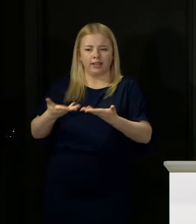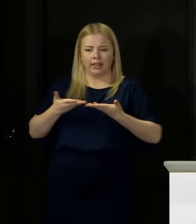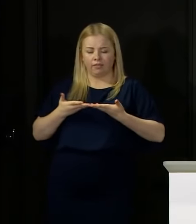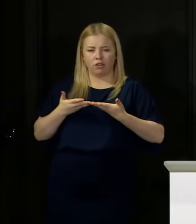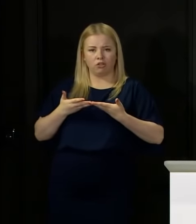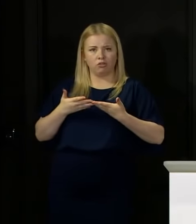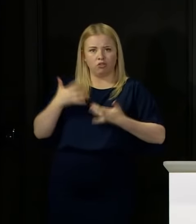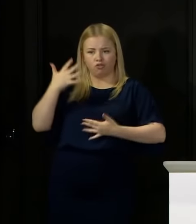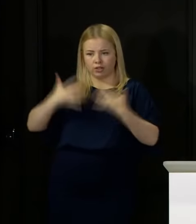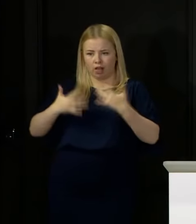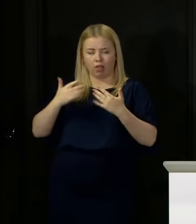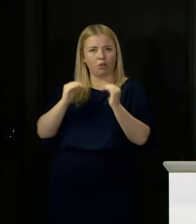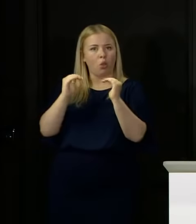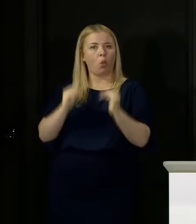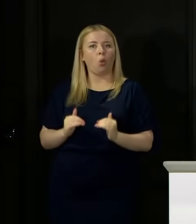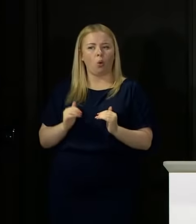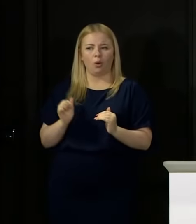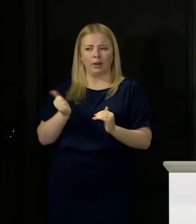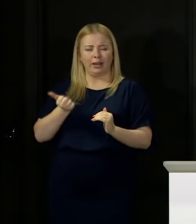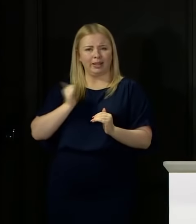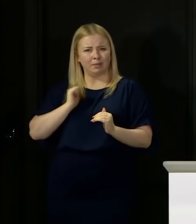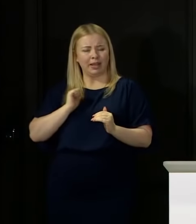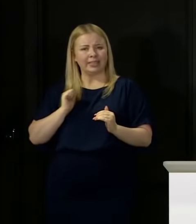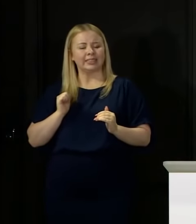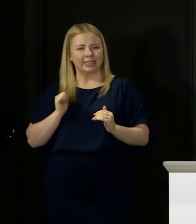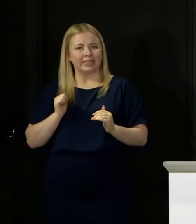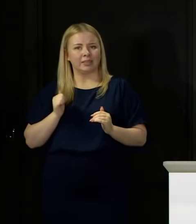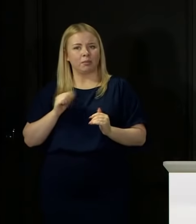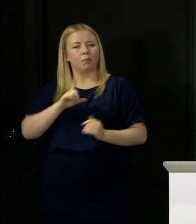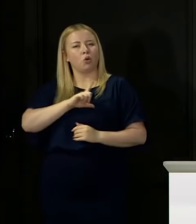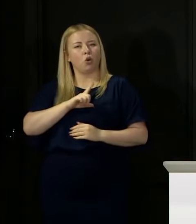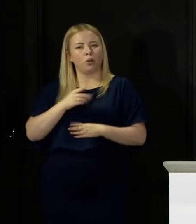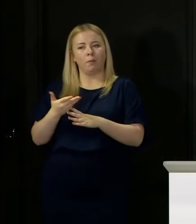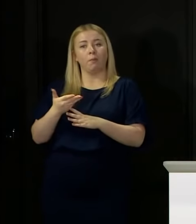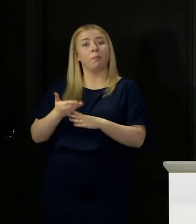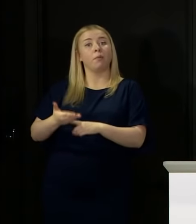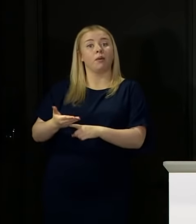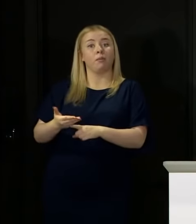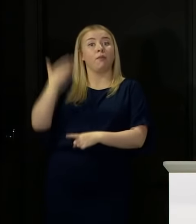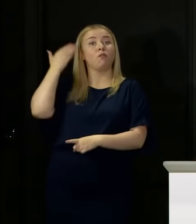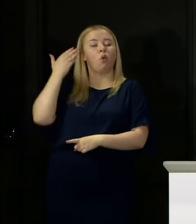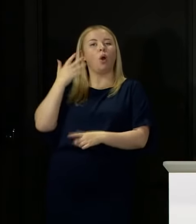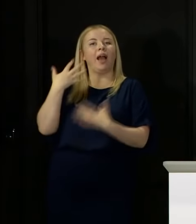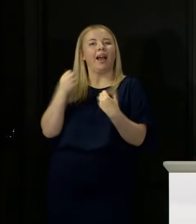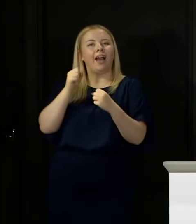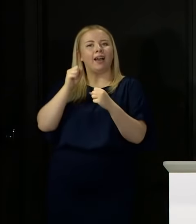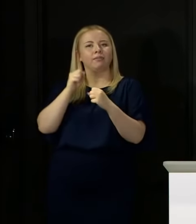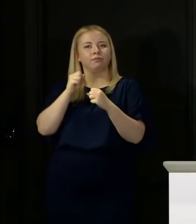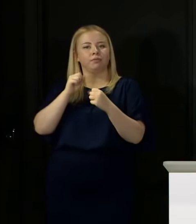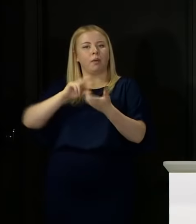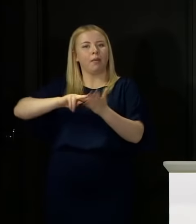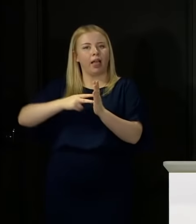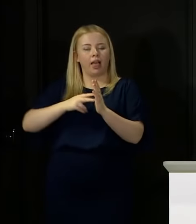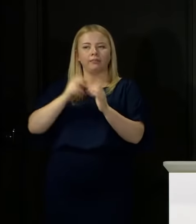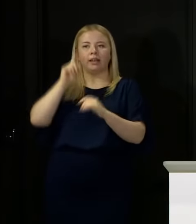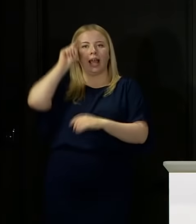based on the estimate that was put forward. That is why the availability of appeals is so important.